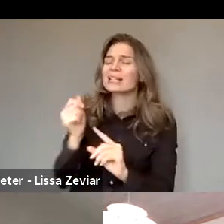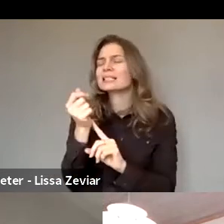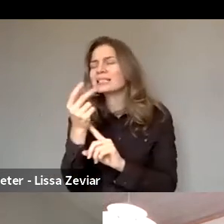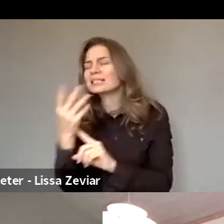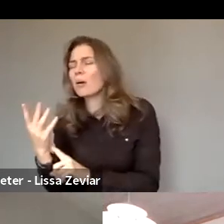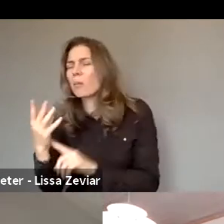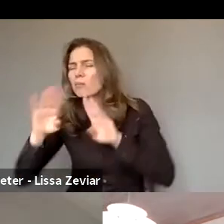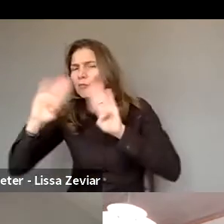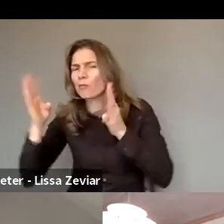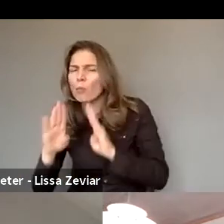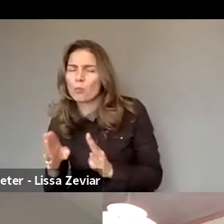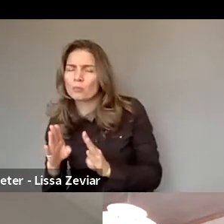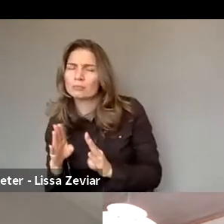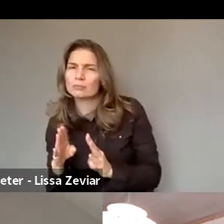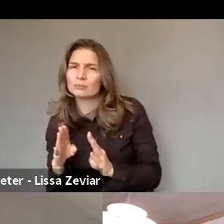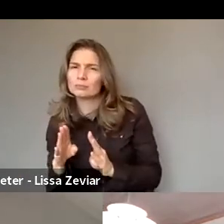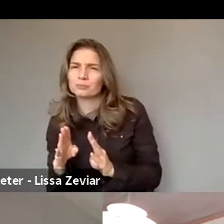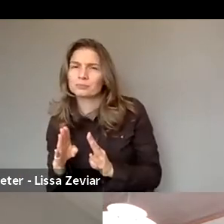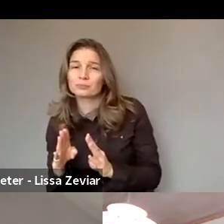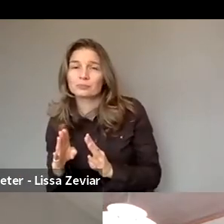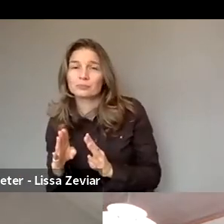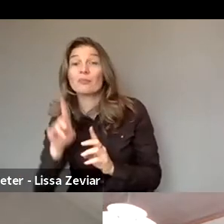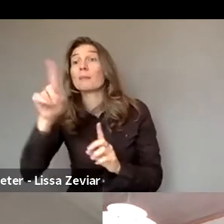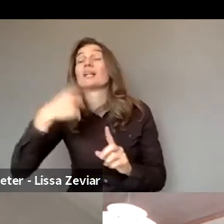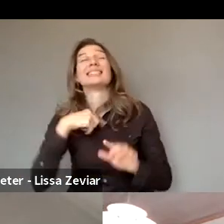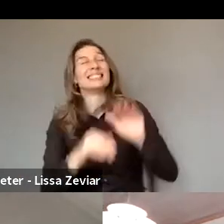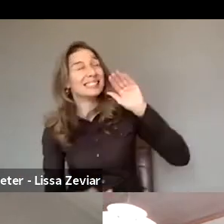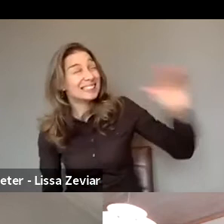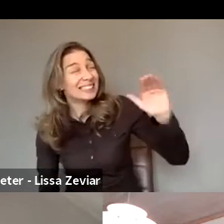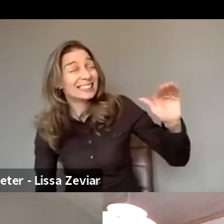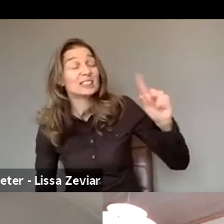As I said, our call is really to have comprehensive legislation